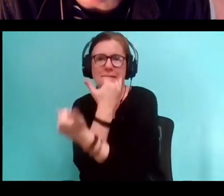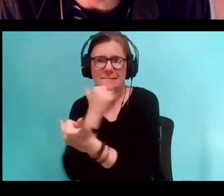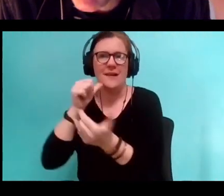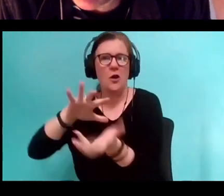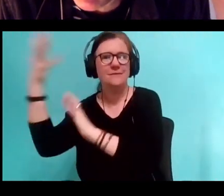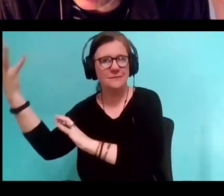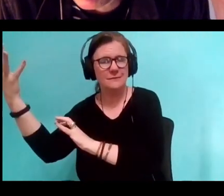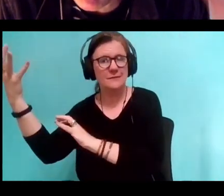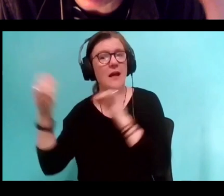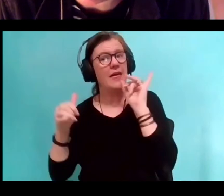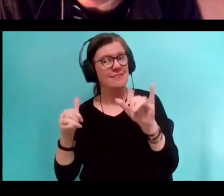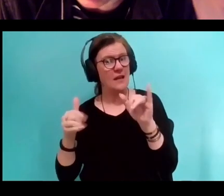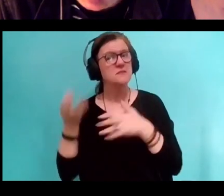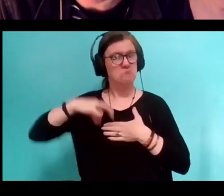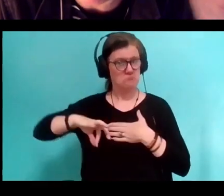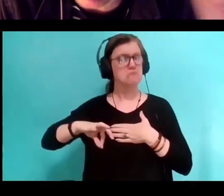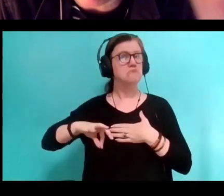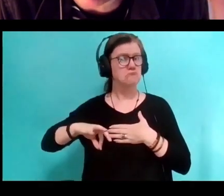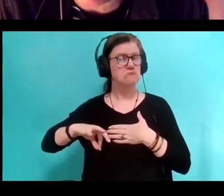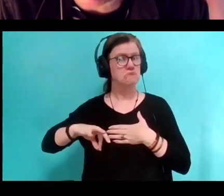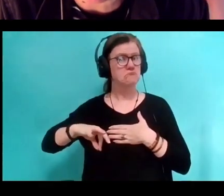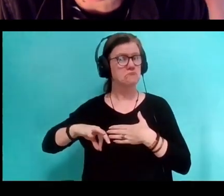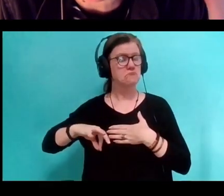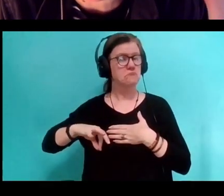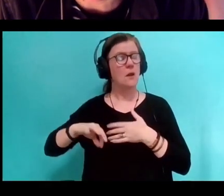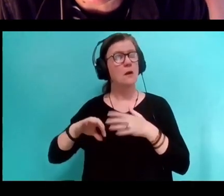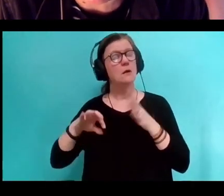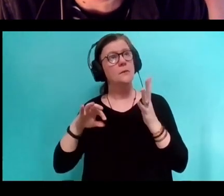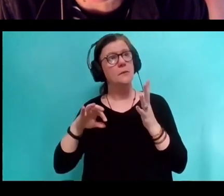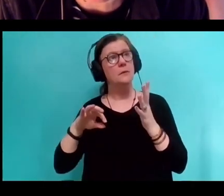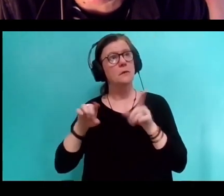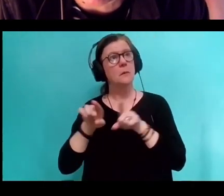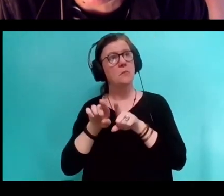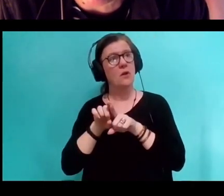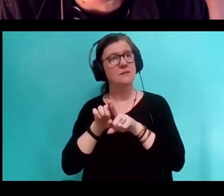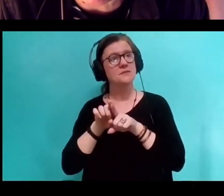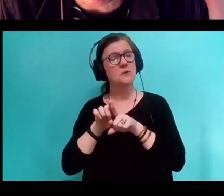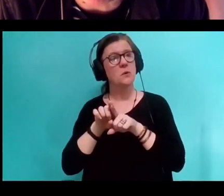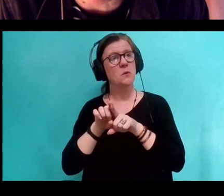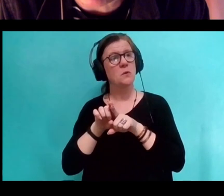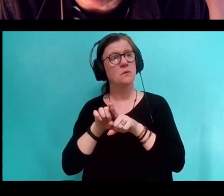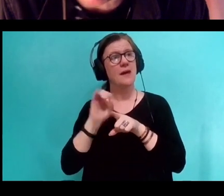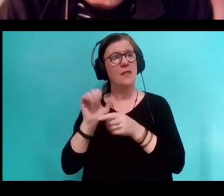Now that's useful. It's also well that first part of Stanley Kubrick's 2001 is about I think.